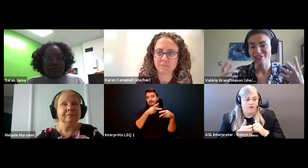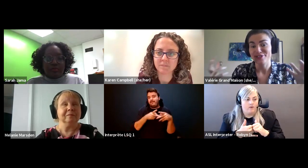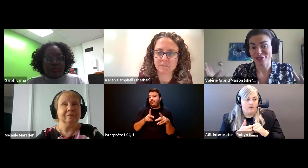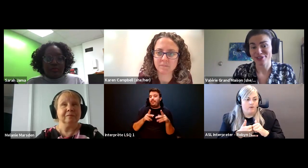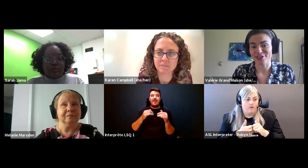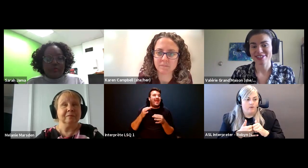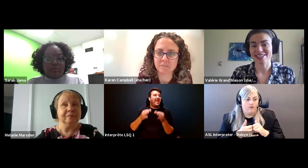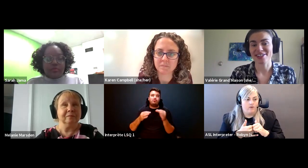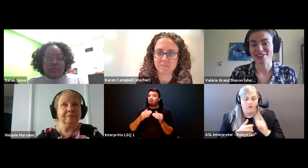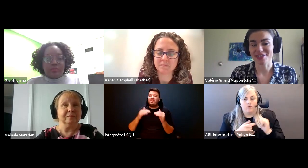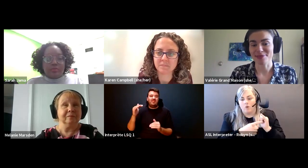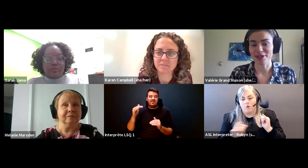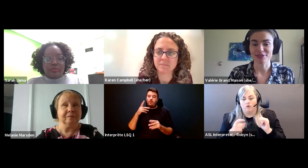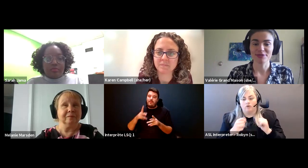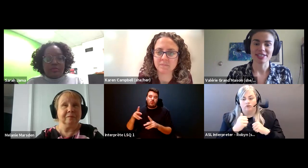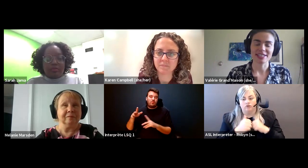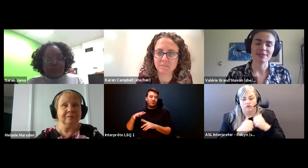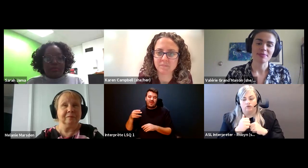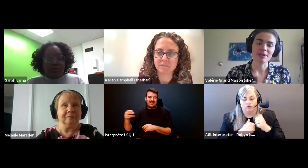Valérie Grand’Maison (she/elle): The structures, I started talks about really.